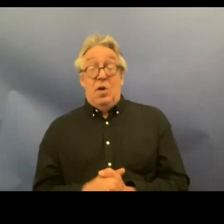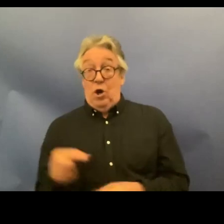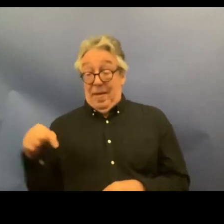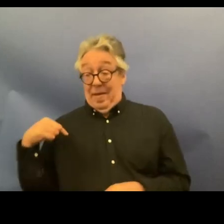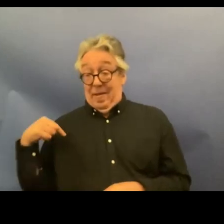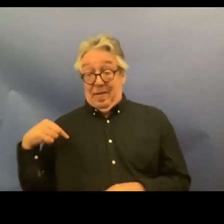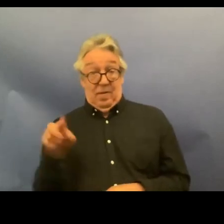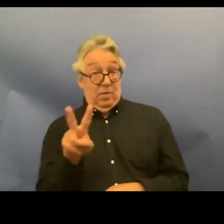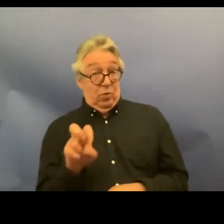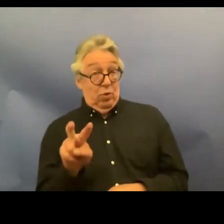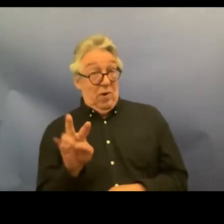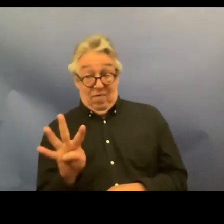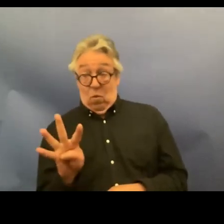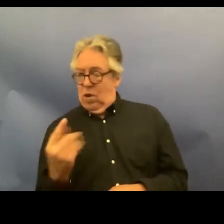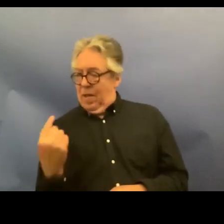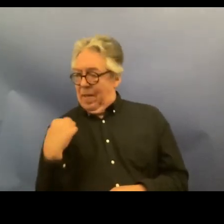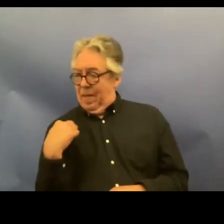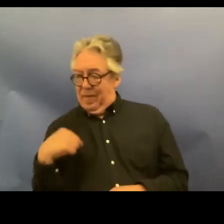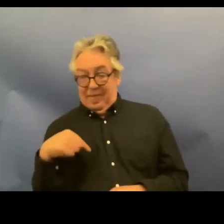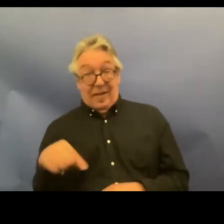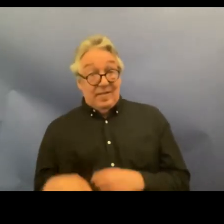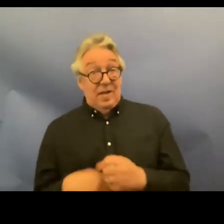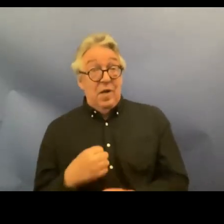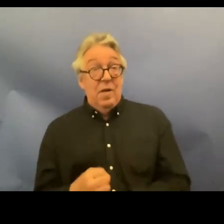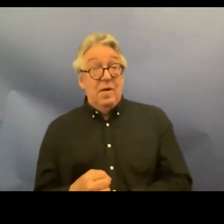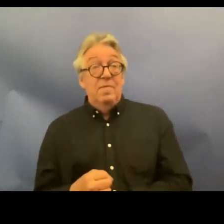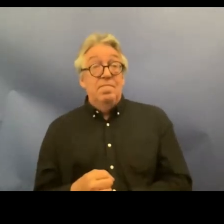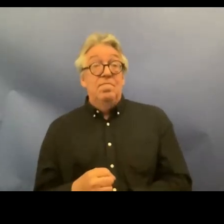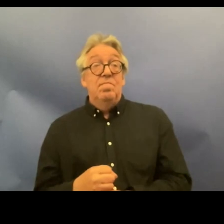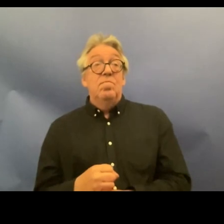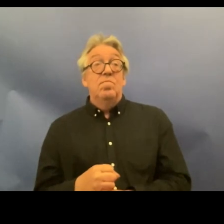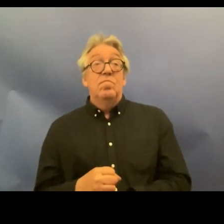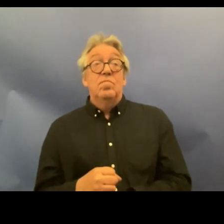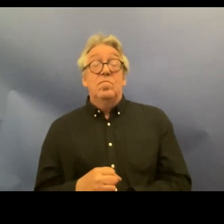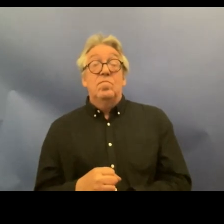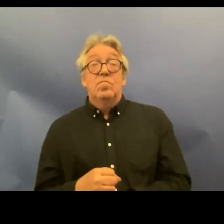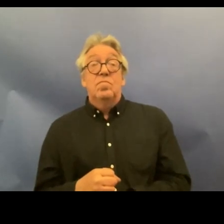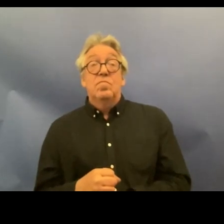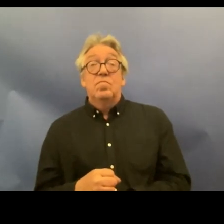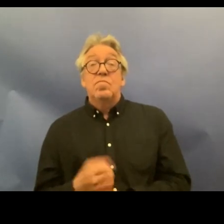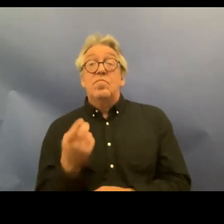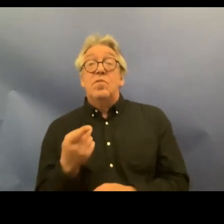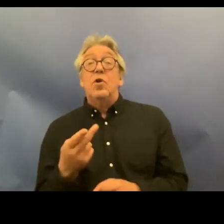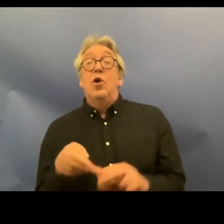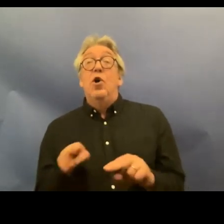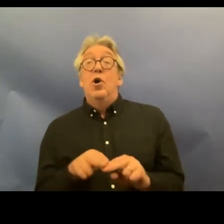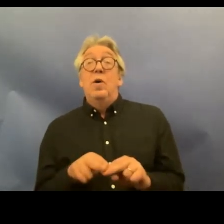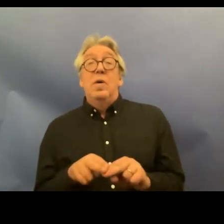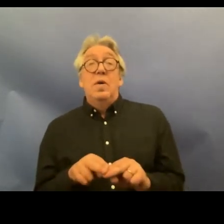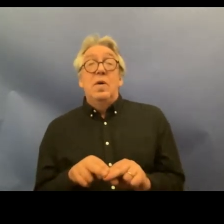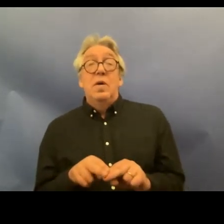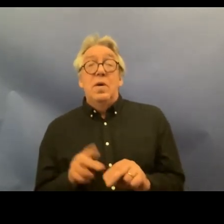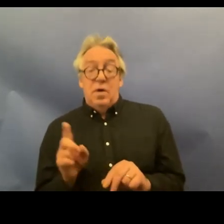year if I continue with the implementation a national plan was uh